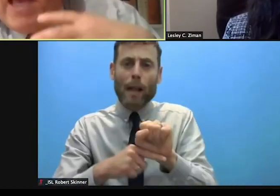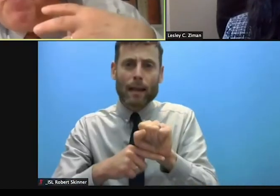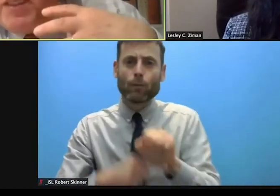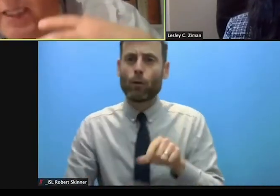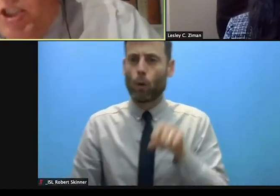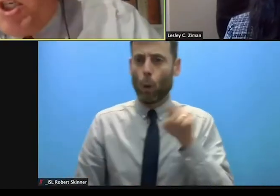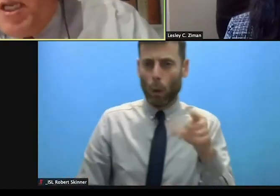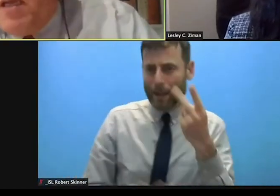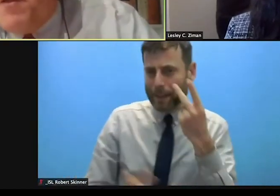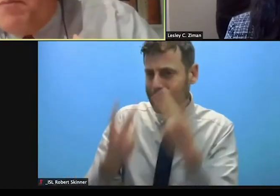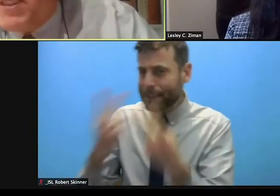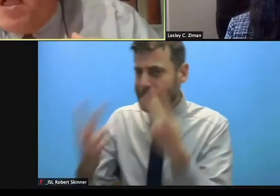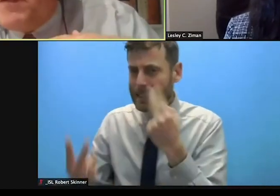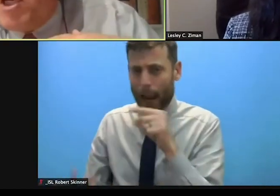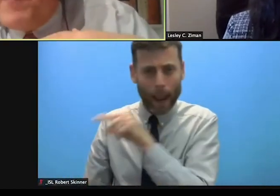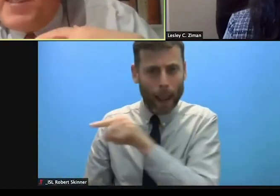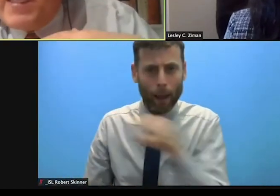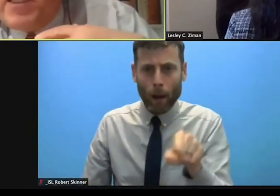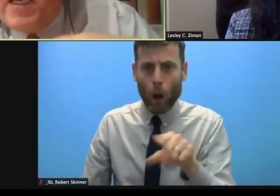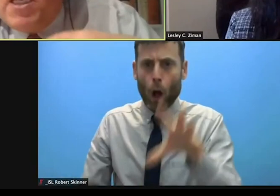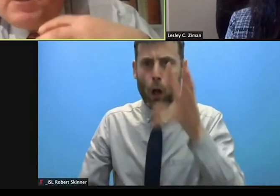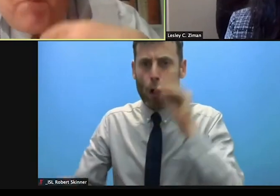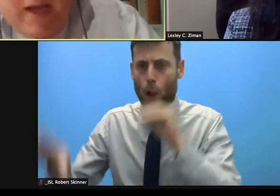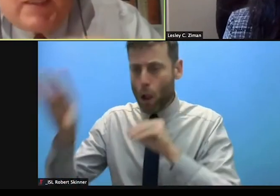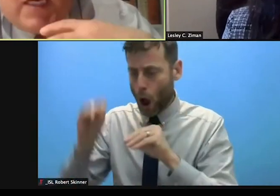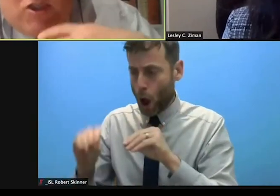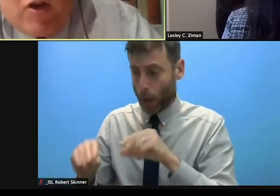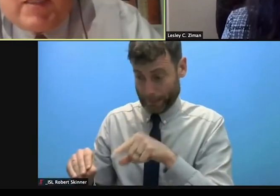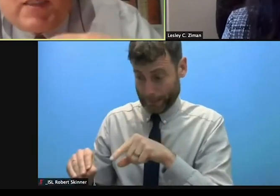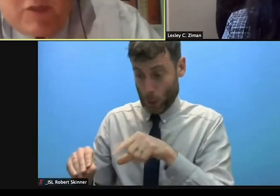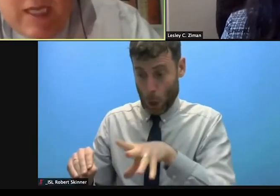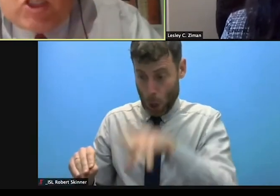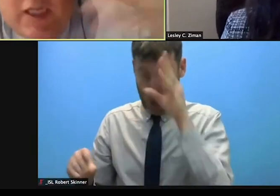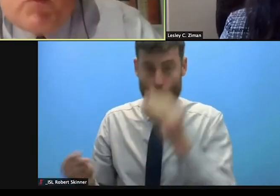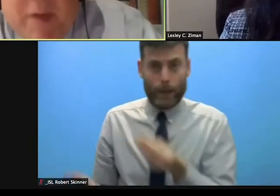and positioning themselves over the next year to better address the protection needs we've